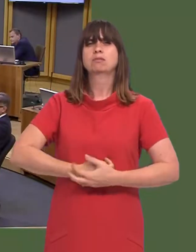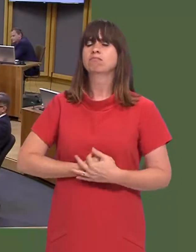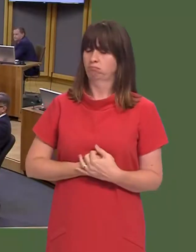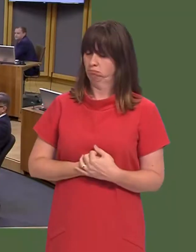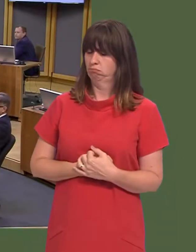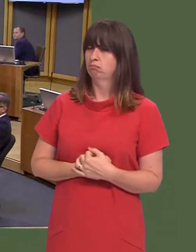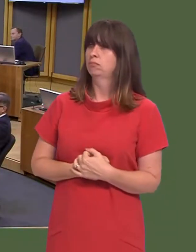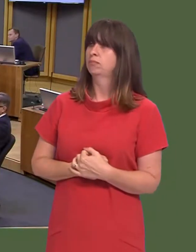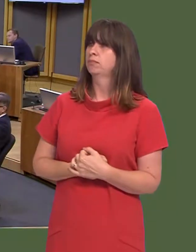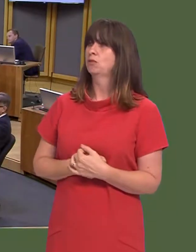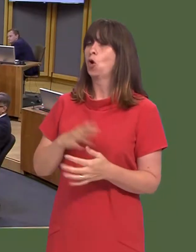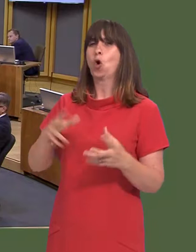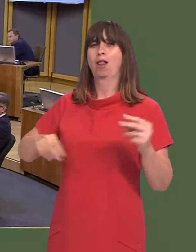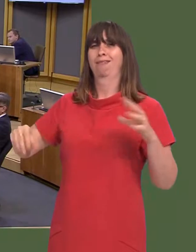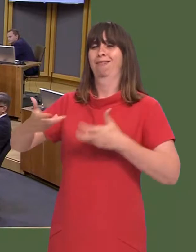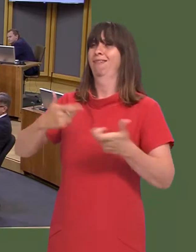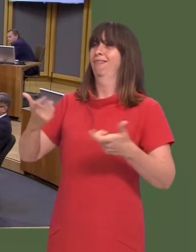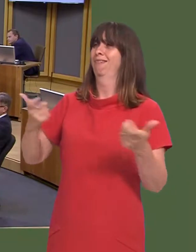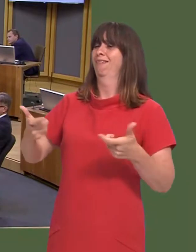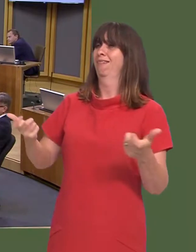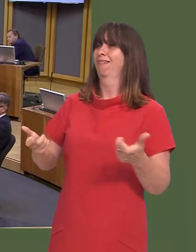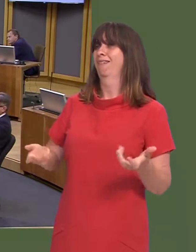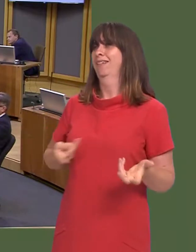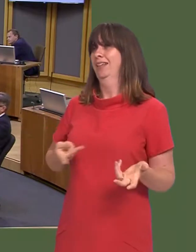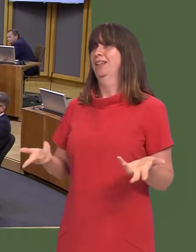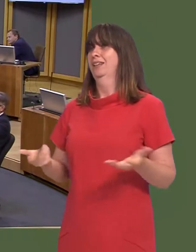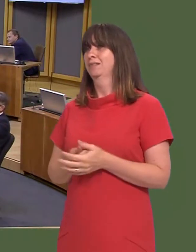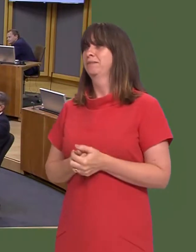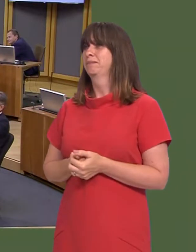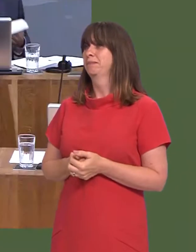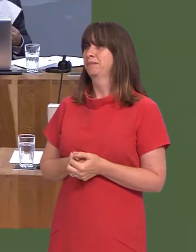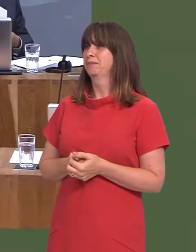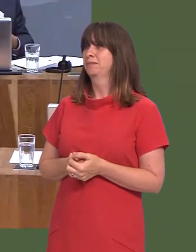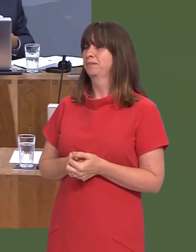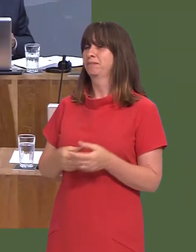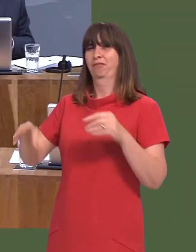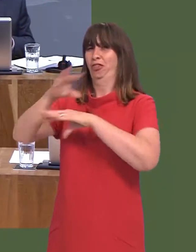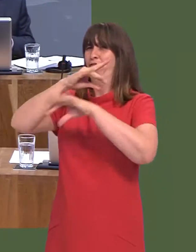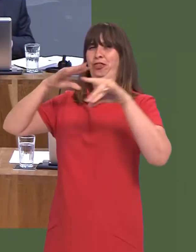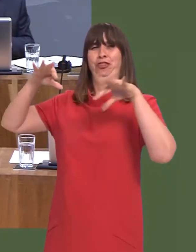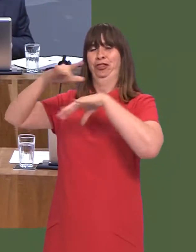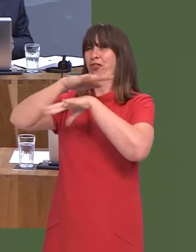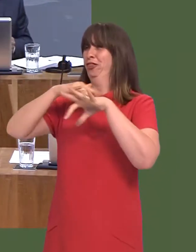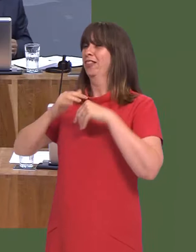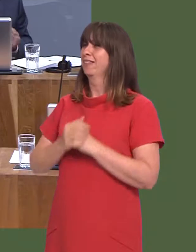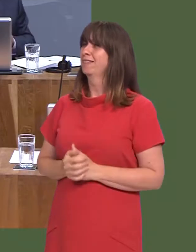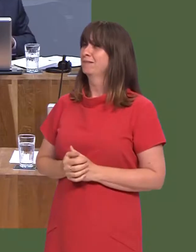of Plaid Cymru has just saidó[Interruption.]